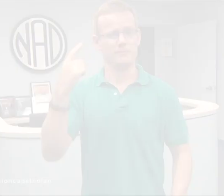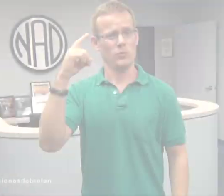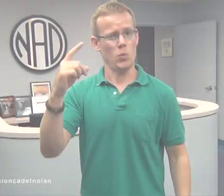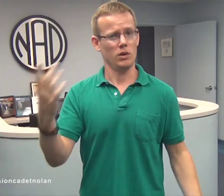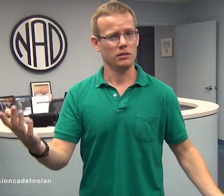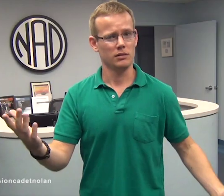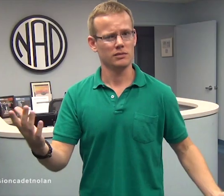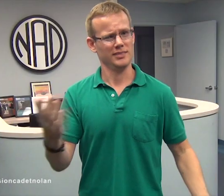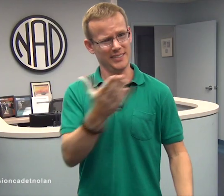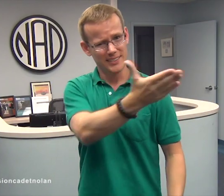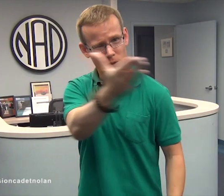For who?